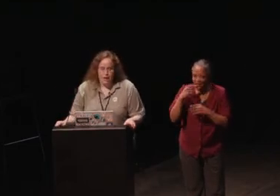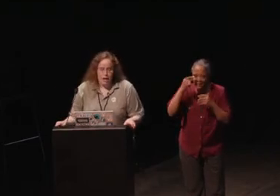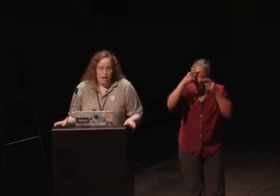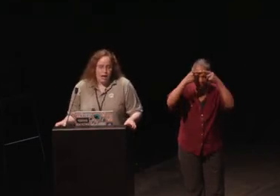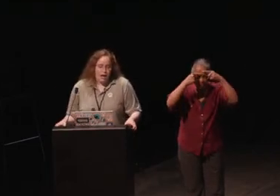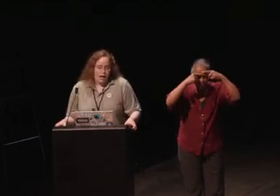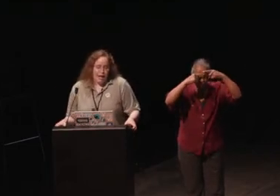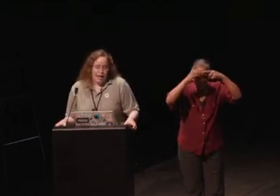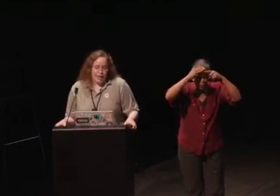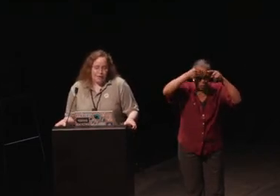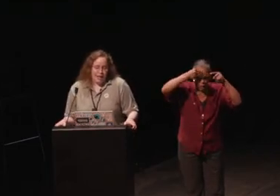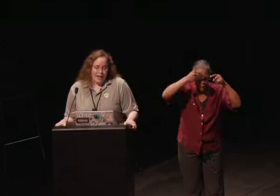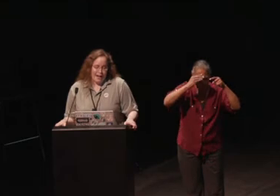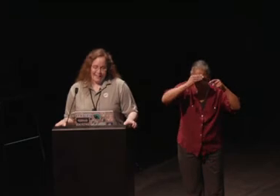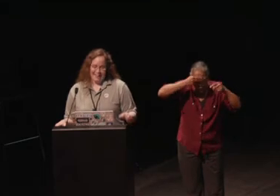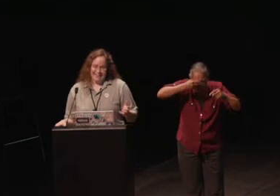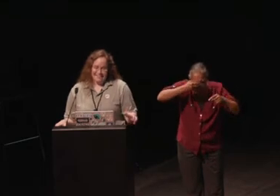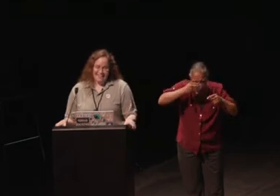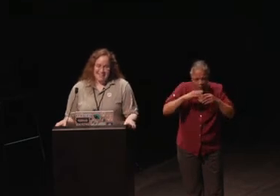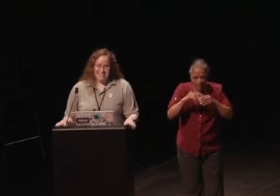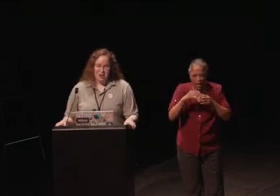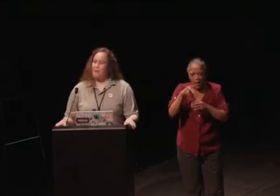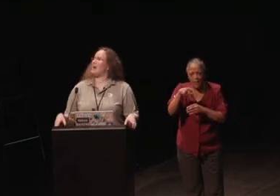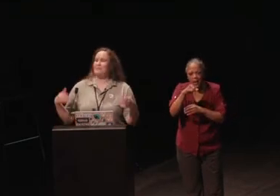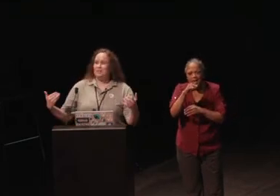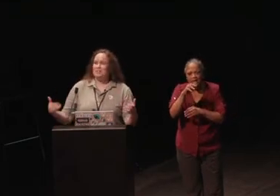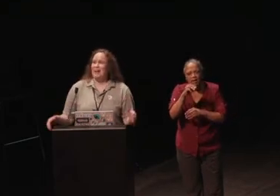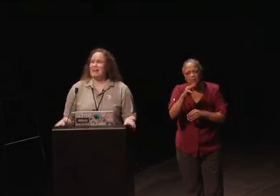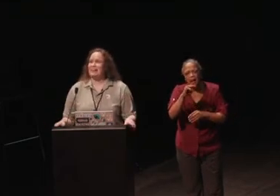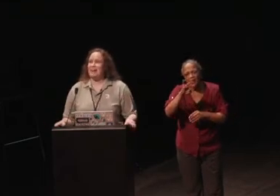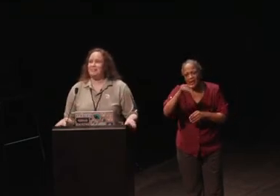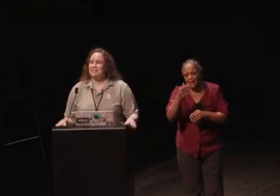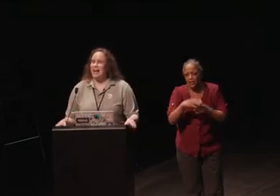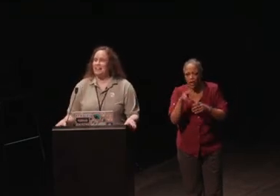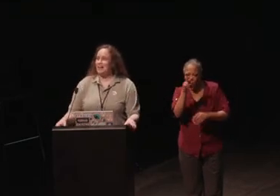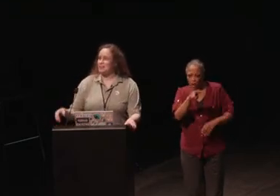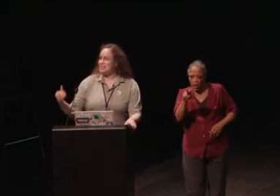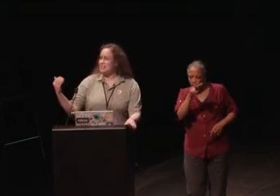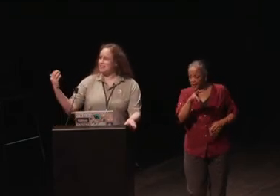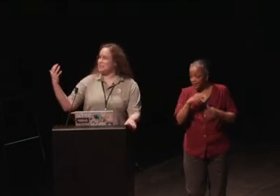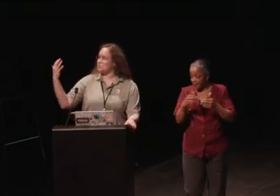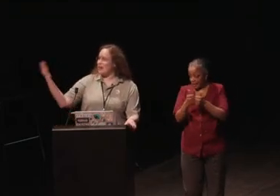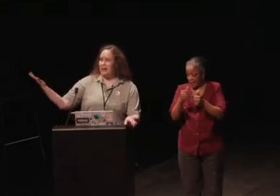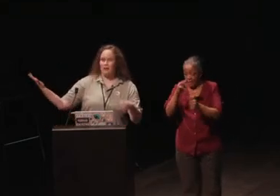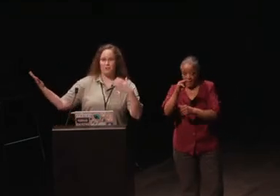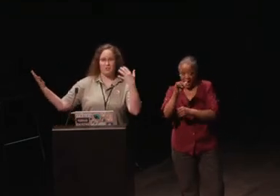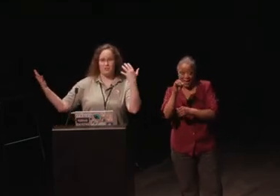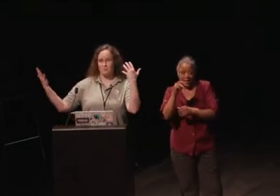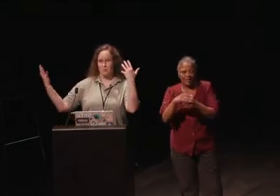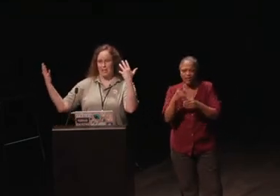Anyway, so when I looked at Madden, I looked at it and I'm like I see all these red arrows and